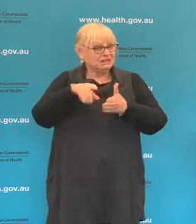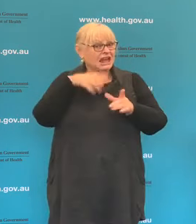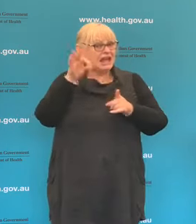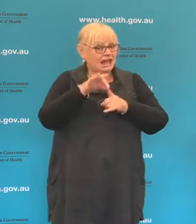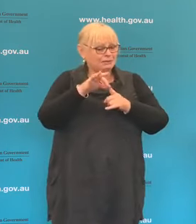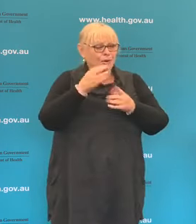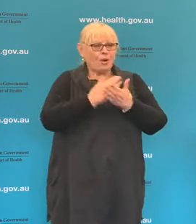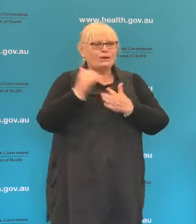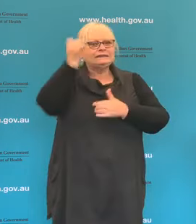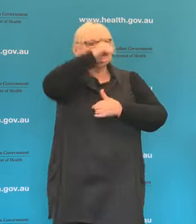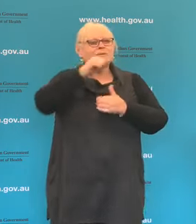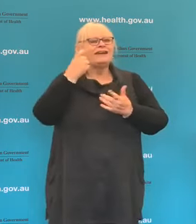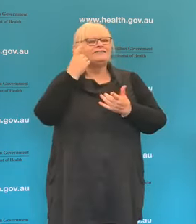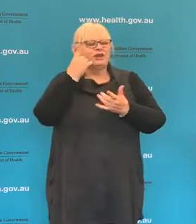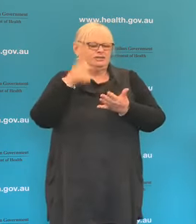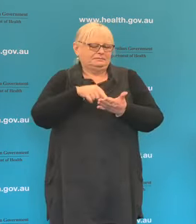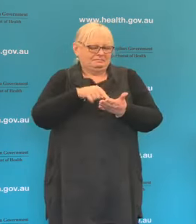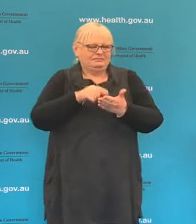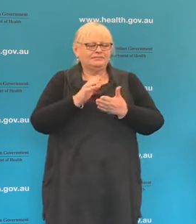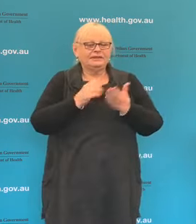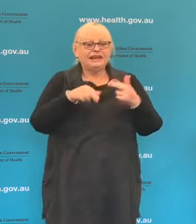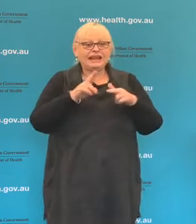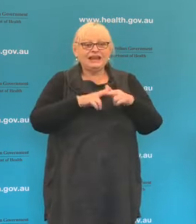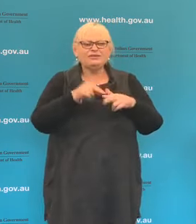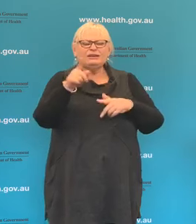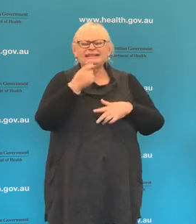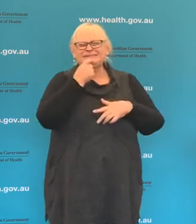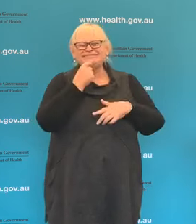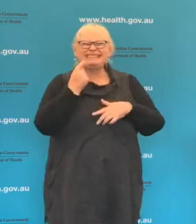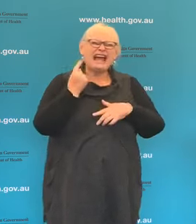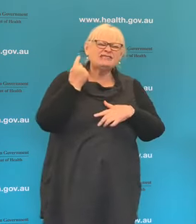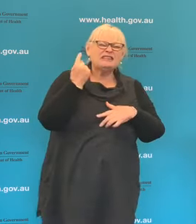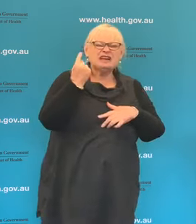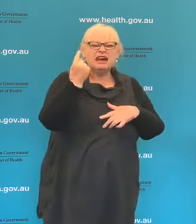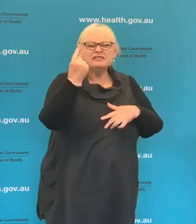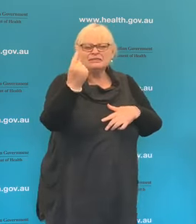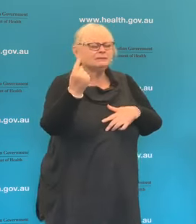their smartphones. If you've been putting off downloading the app, please do it